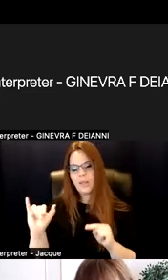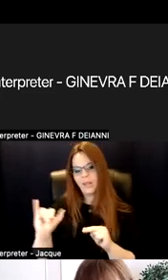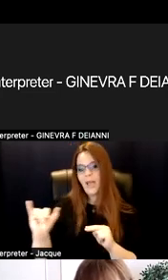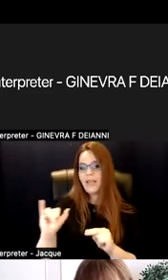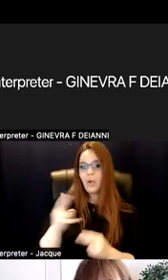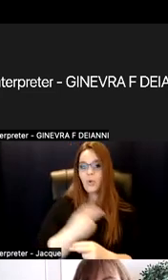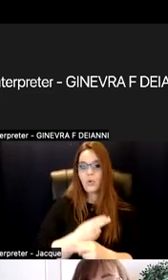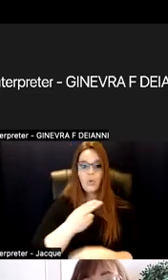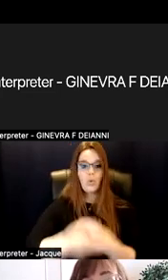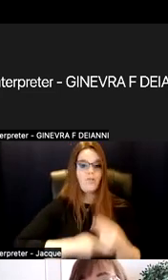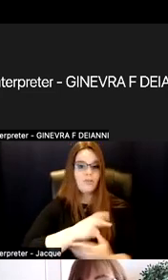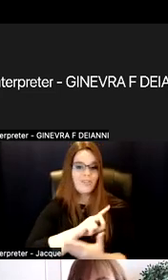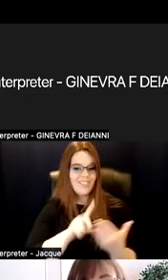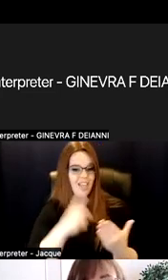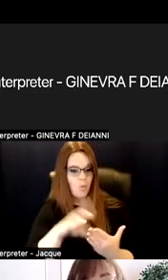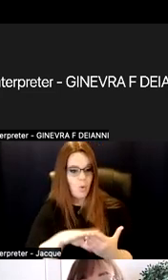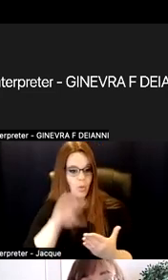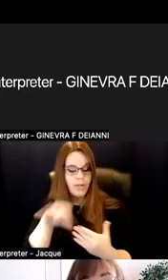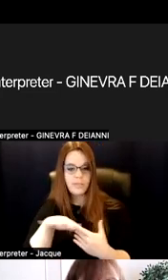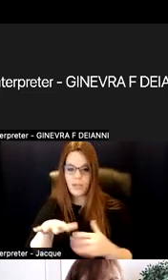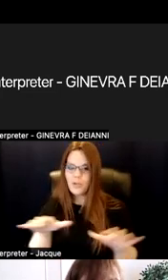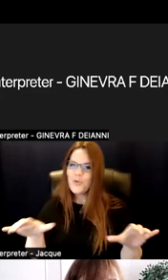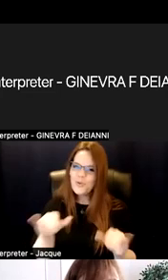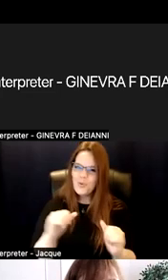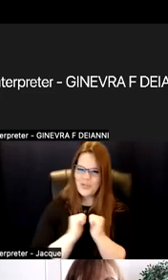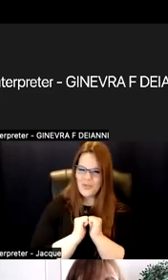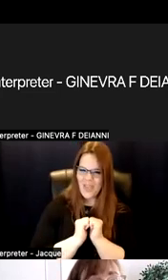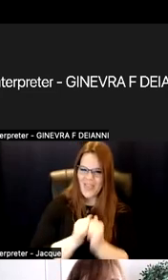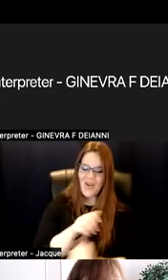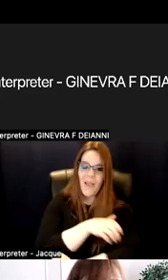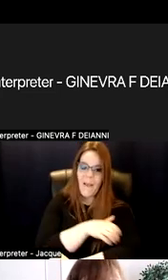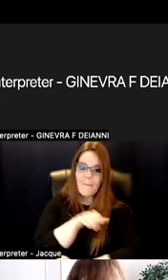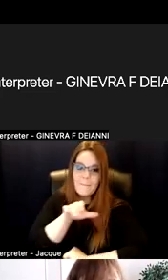for learning space, you do it together empowering teachers, and empowering your students,